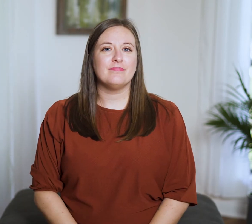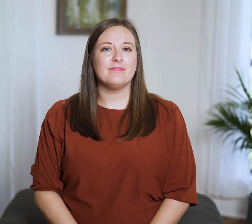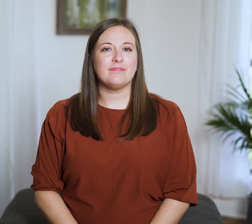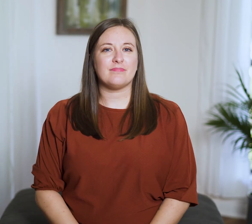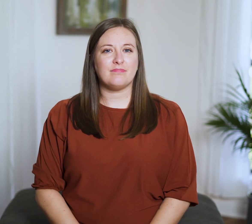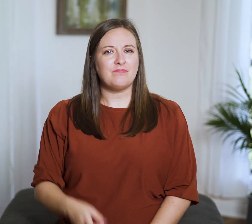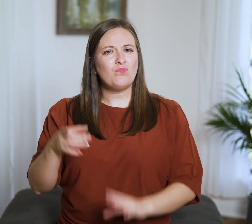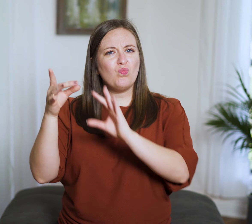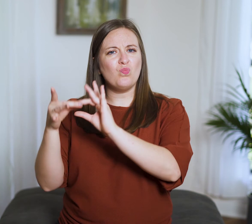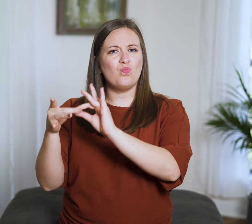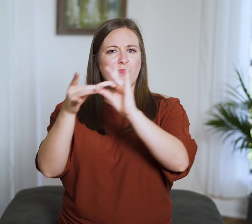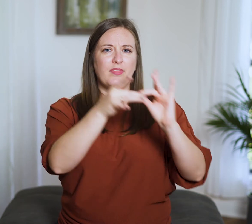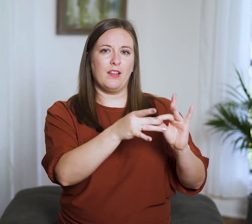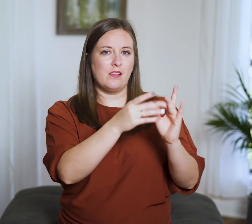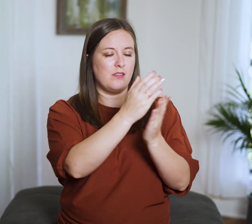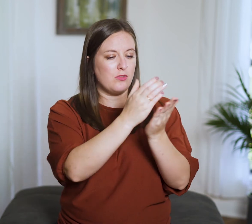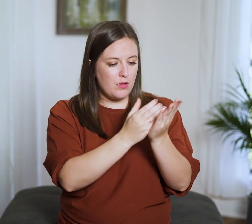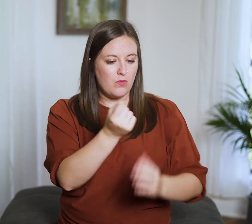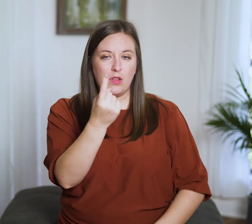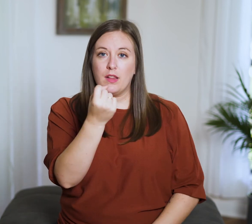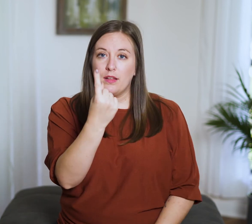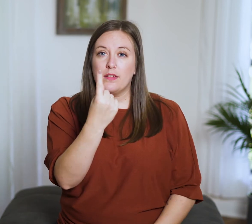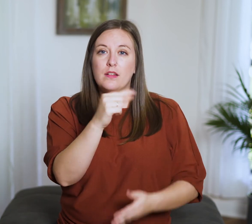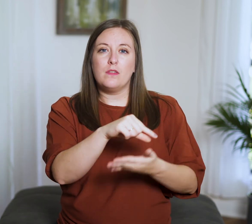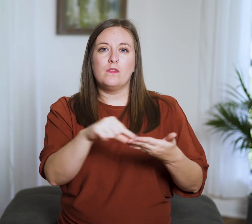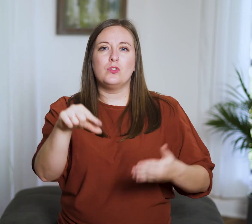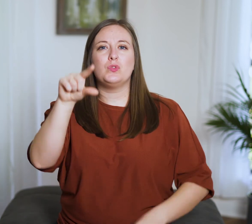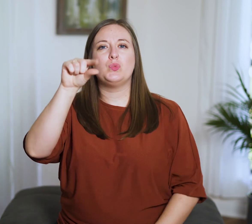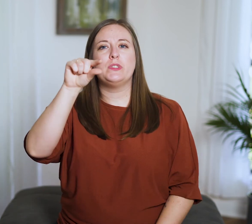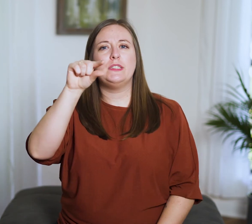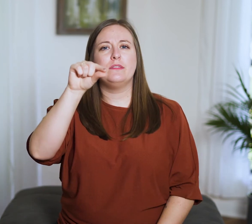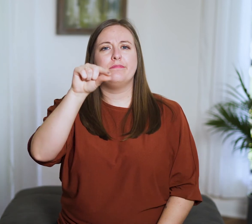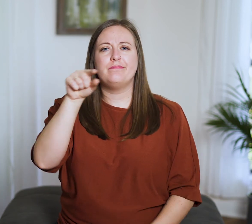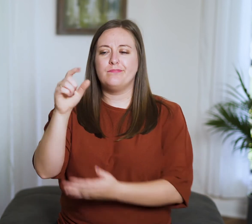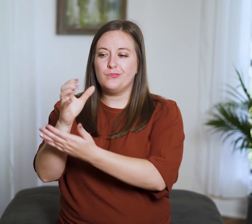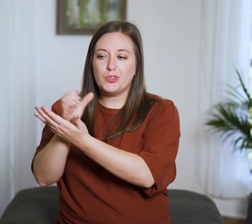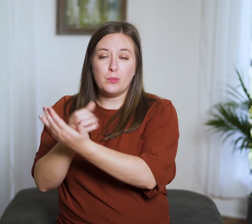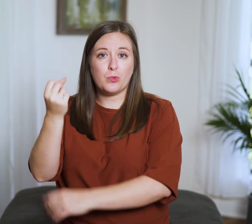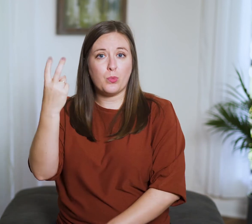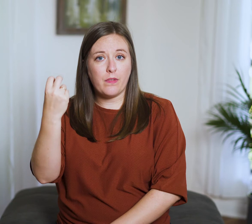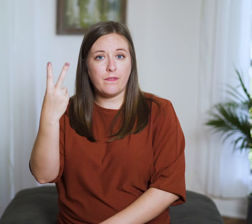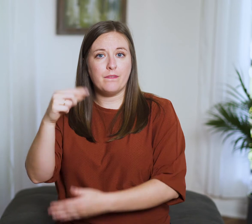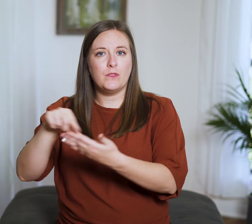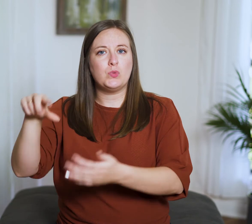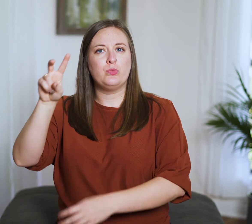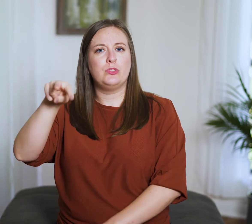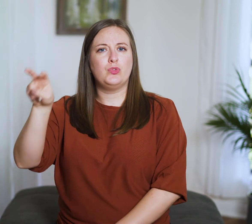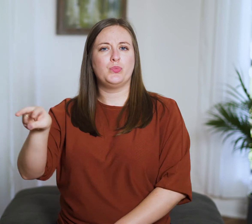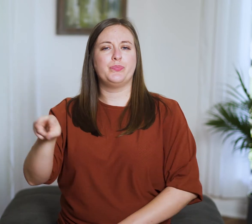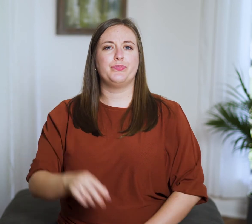According to 11:20 and 12:22,